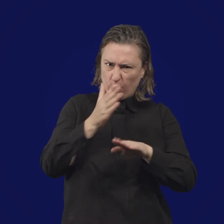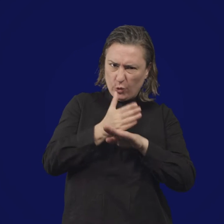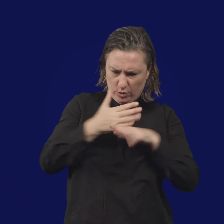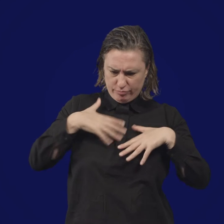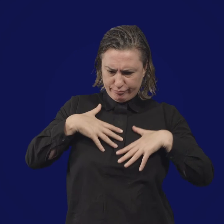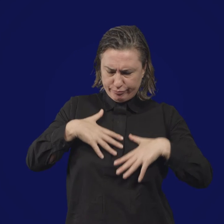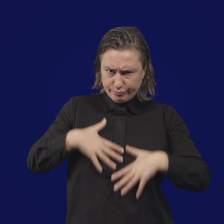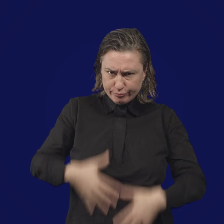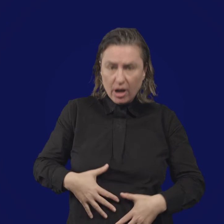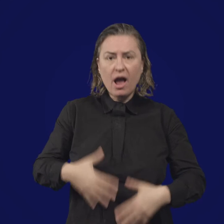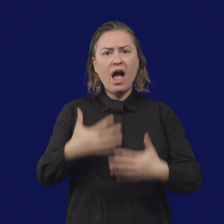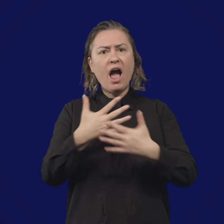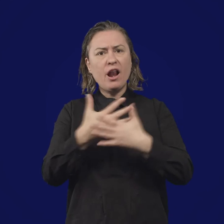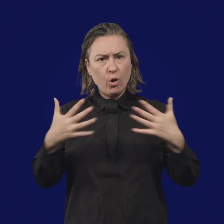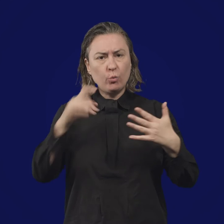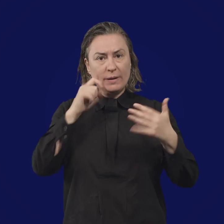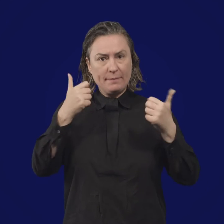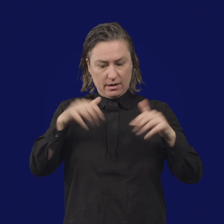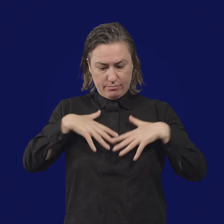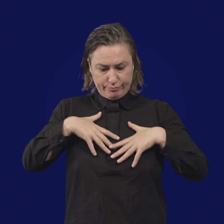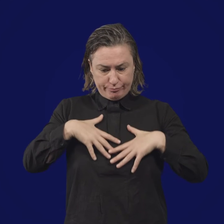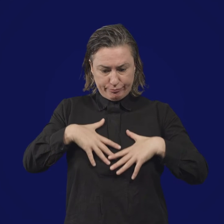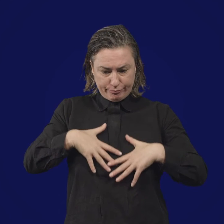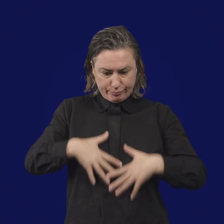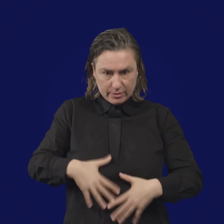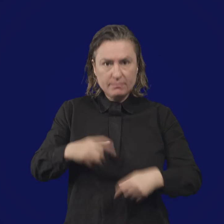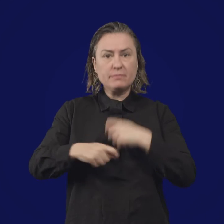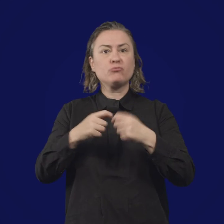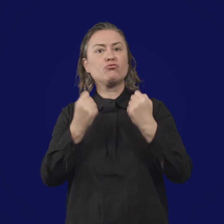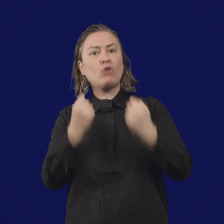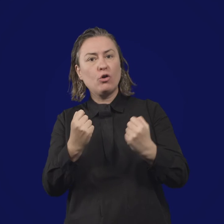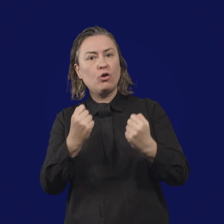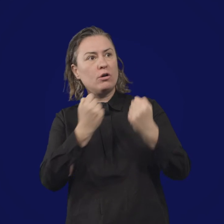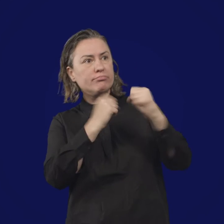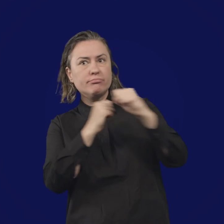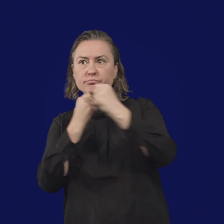and the differences between the vaccines available in Australia.